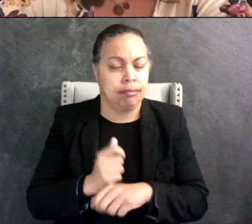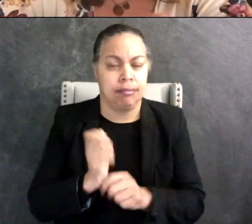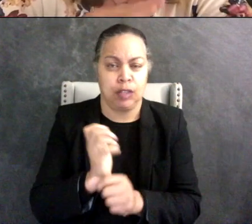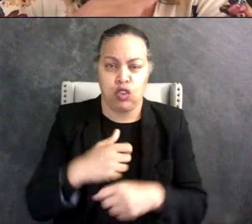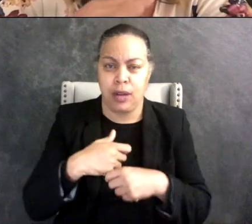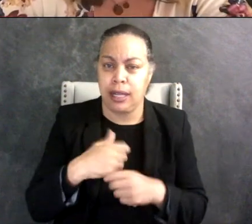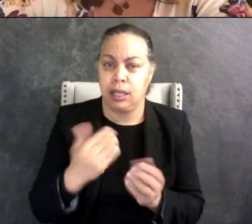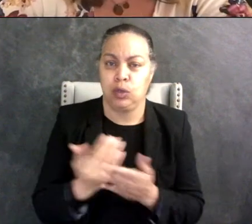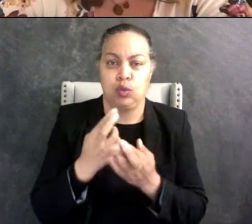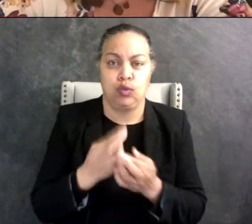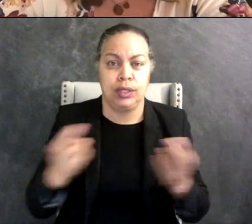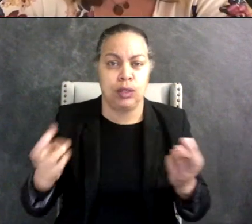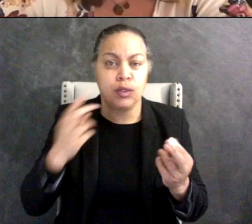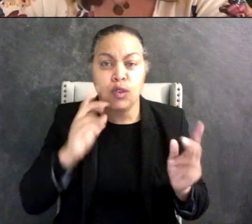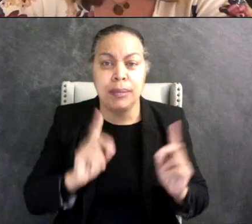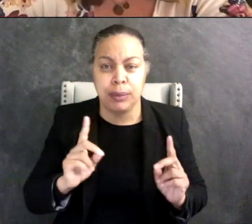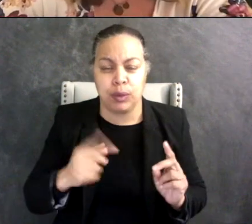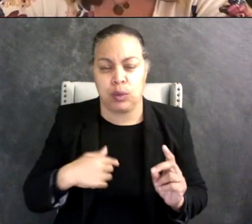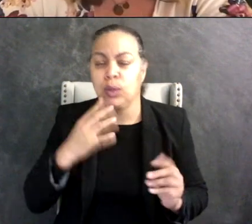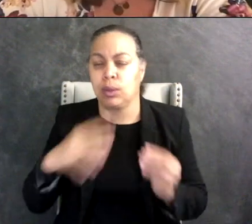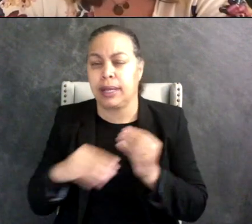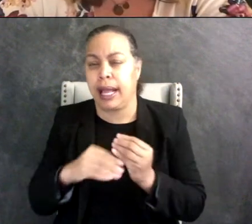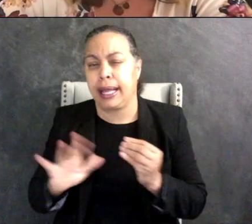which we will definitely link too, so that everyone can see how